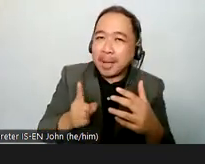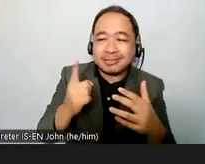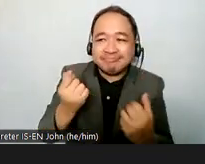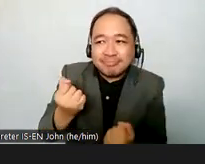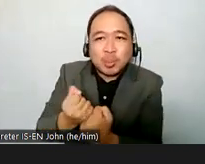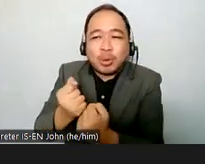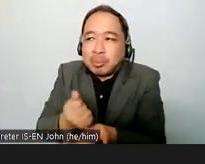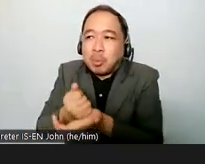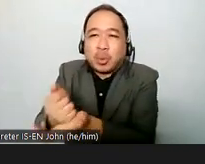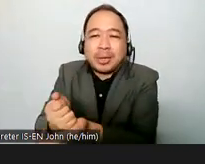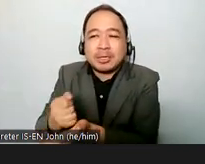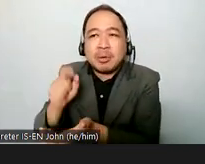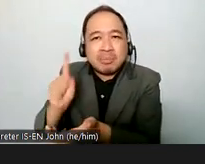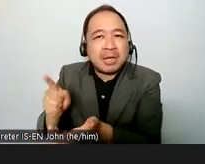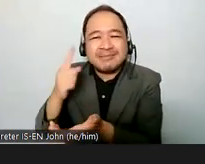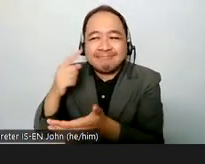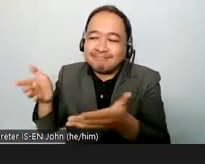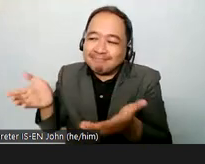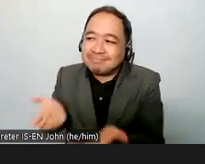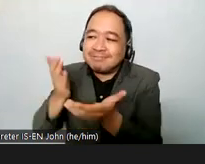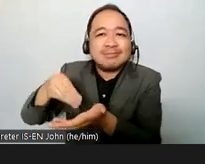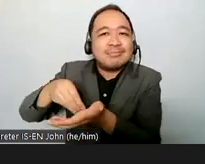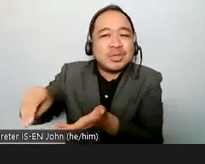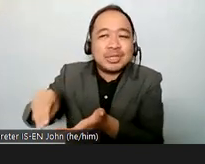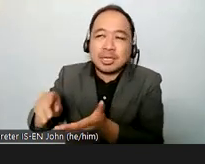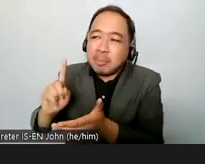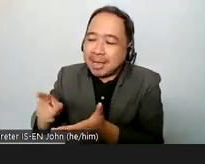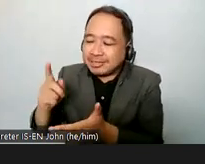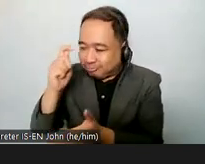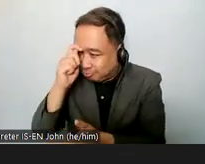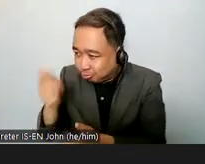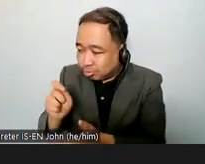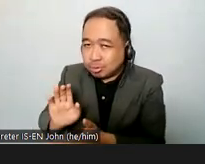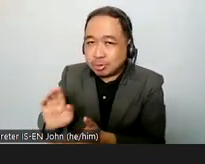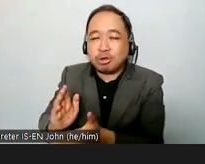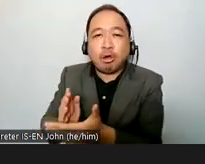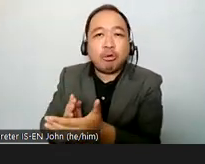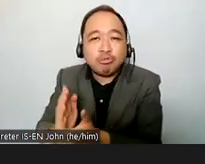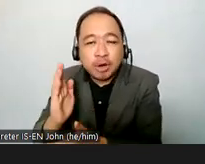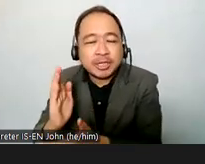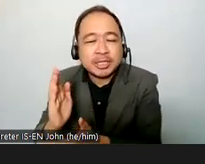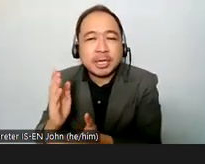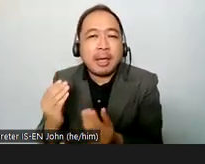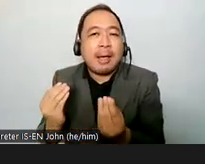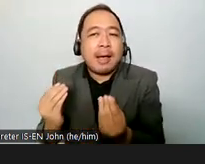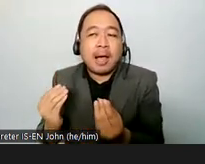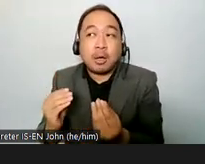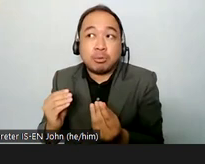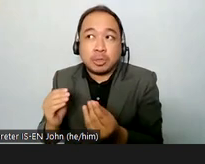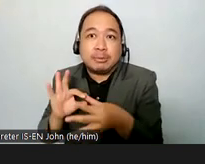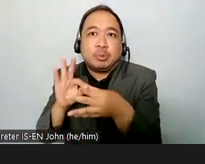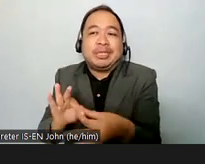and all of the rights when when it comes to the reproductive health and their rights and need